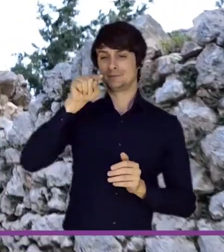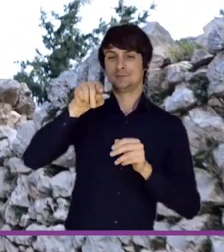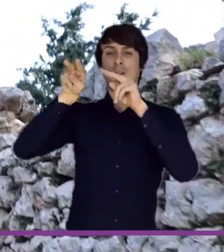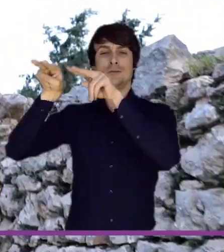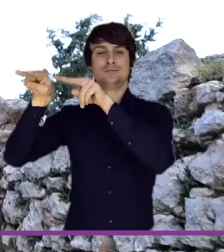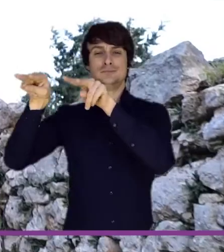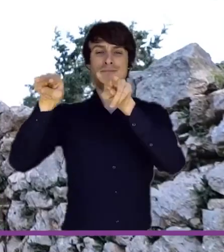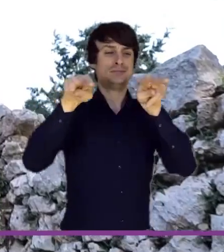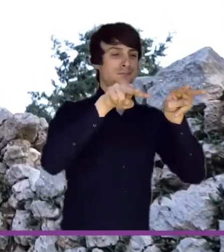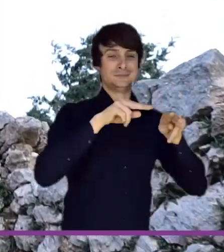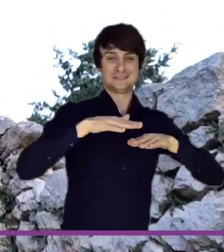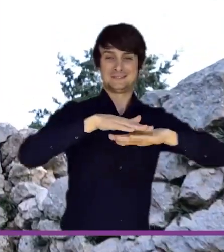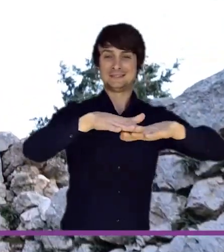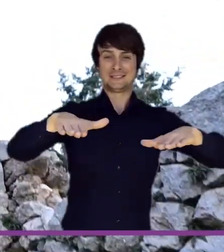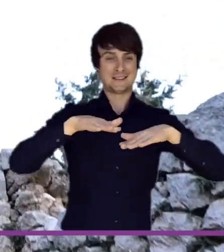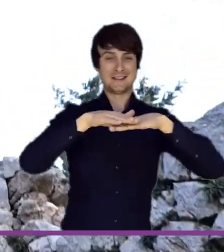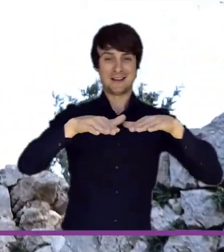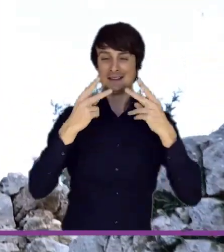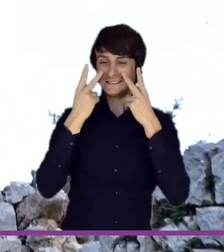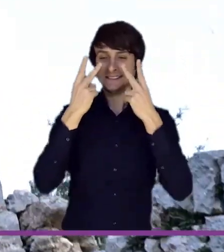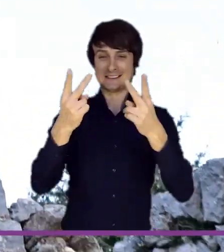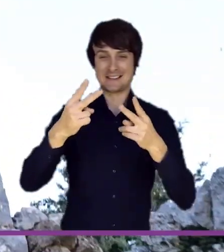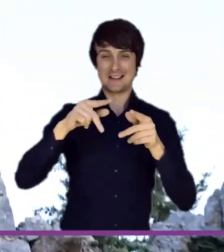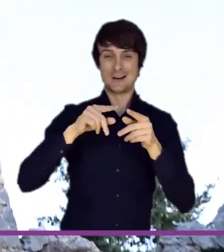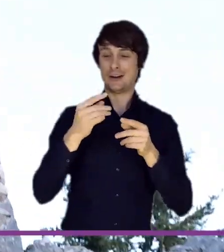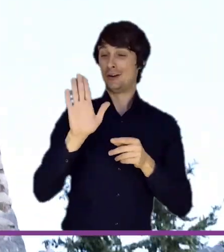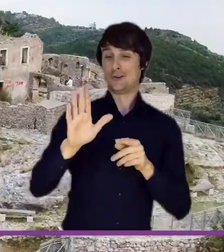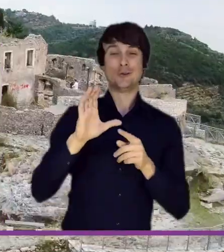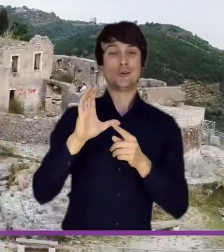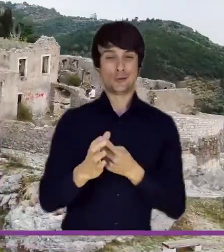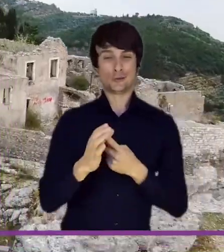can get up close and personal with the thousands of years of cultural heritage.